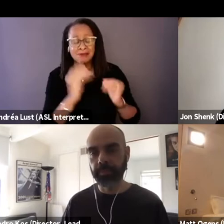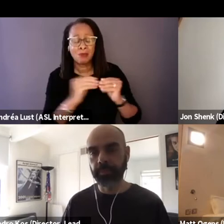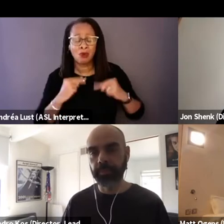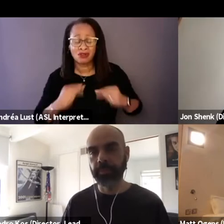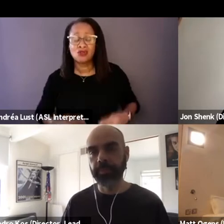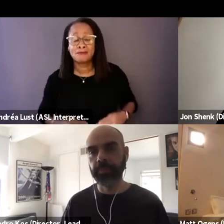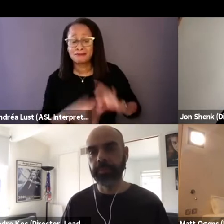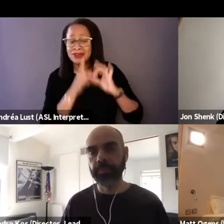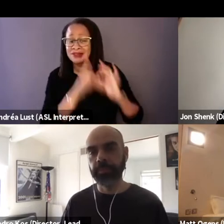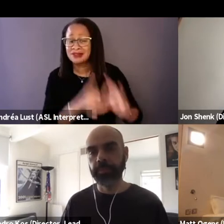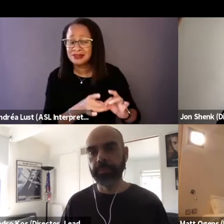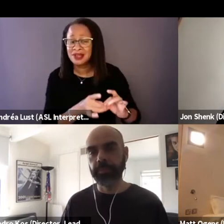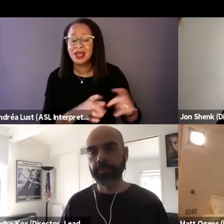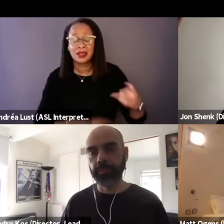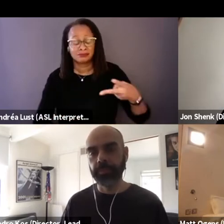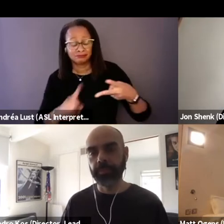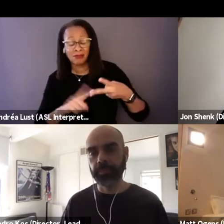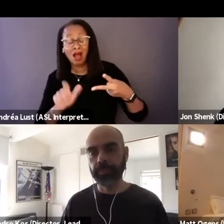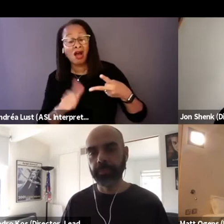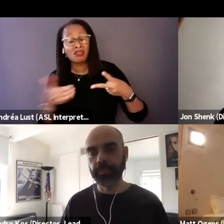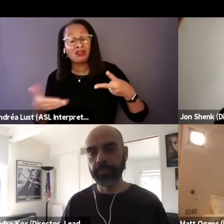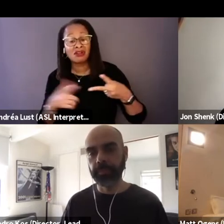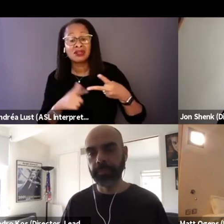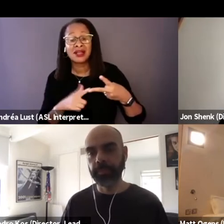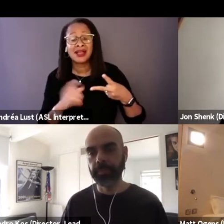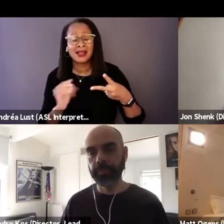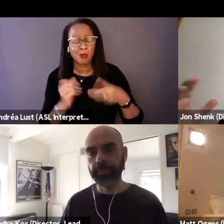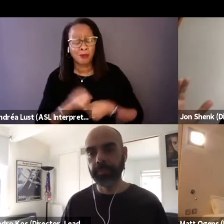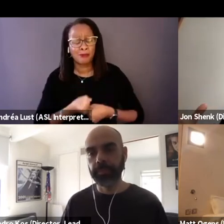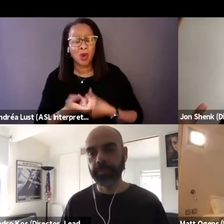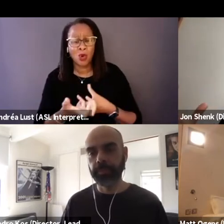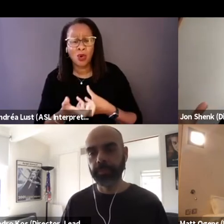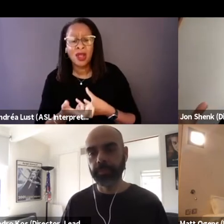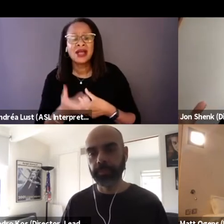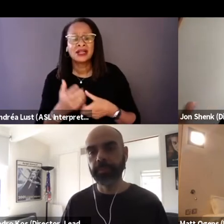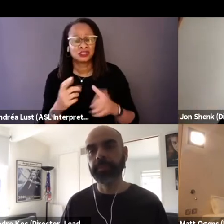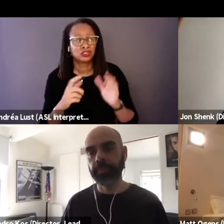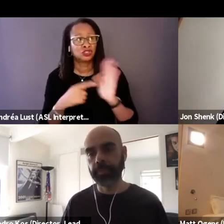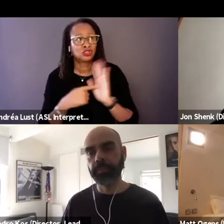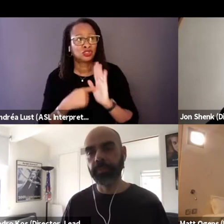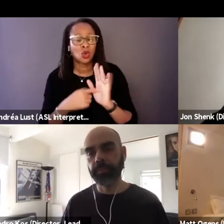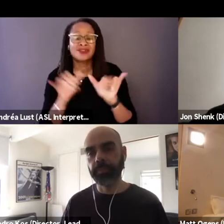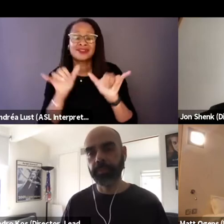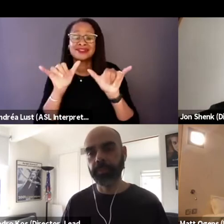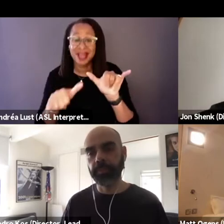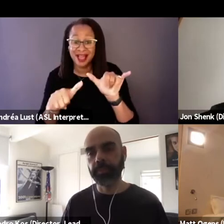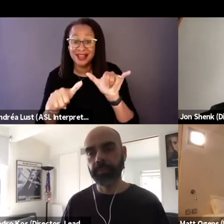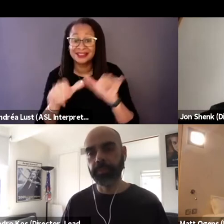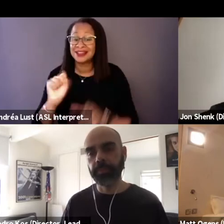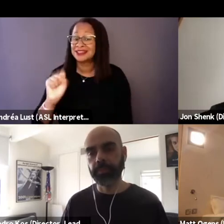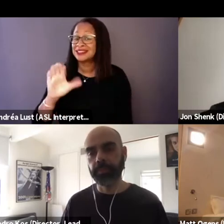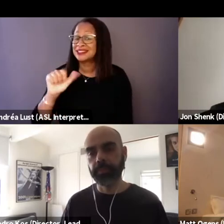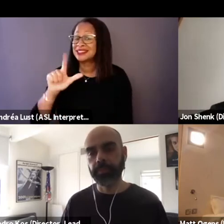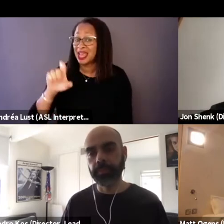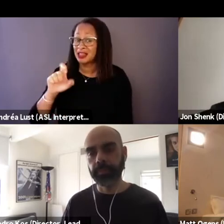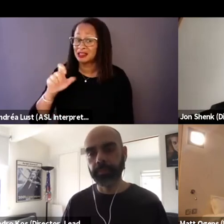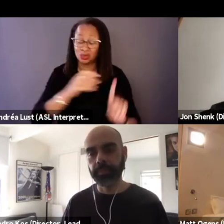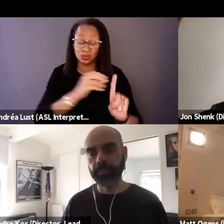And secondly to kind of in a poetic way to try to show the scale of it and to zoom out and really remind people